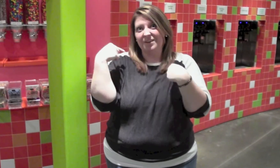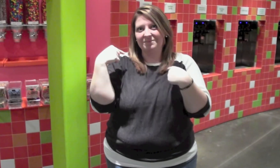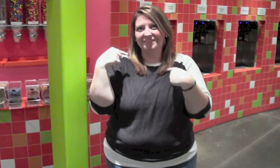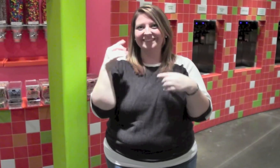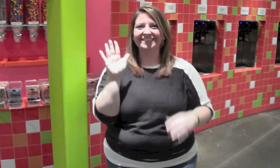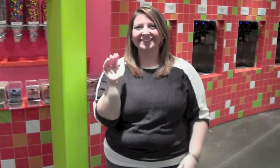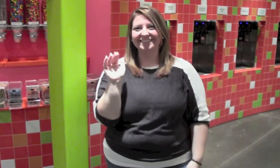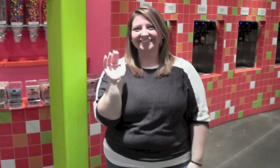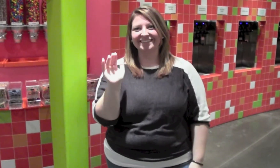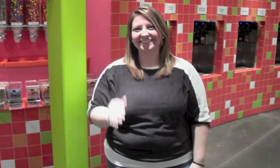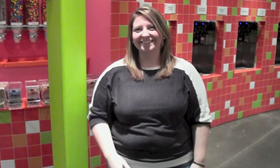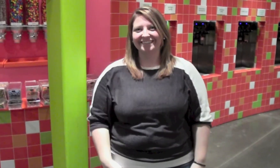Bye...